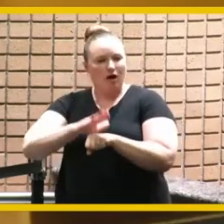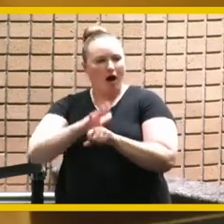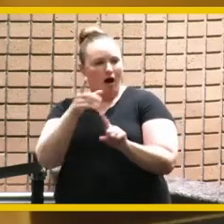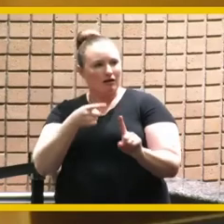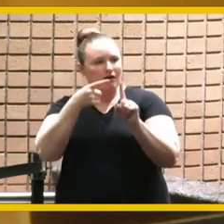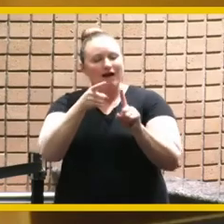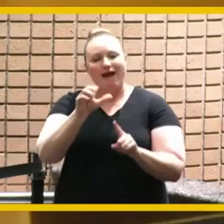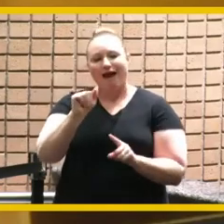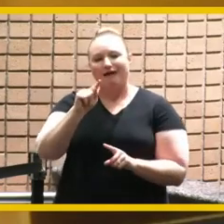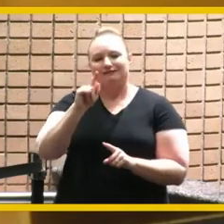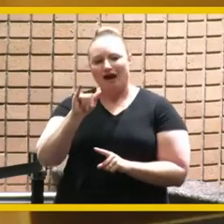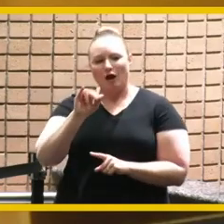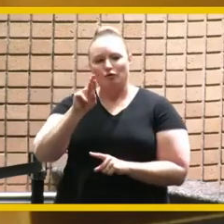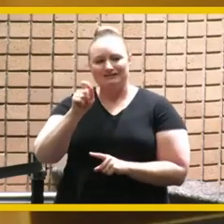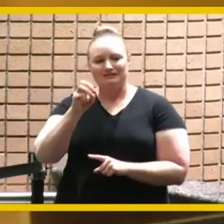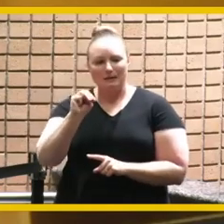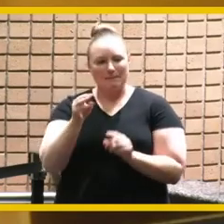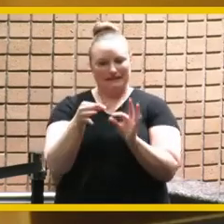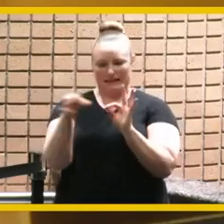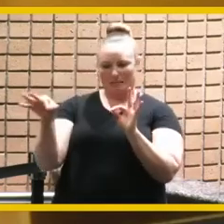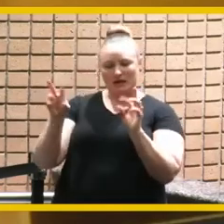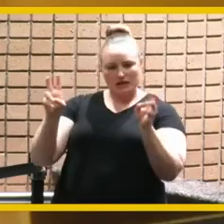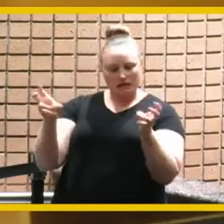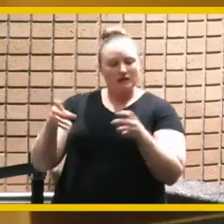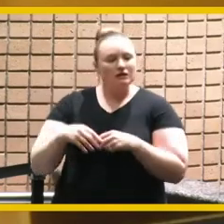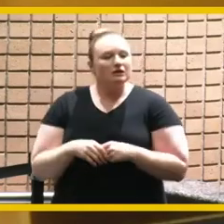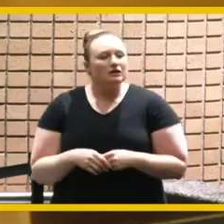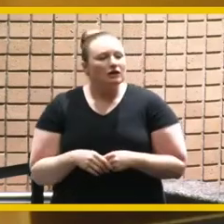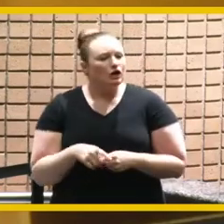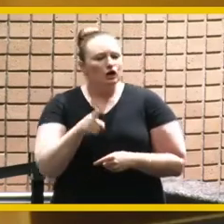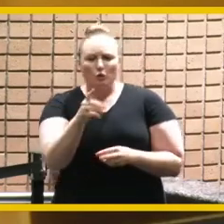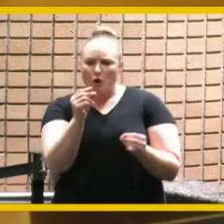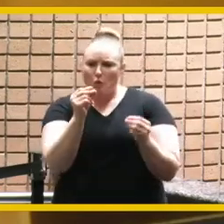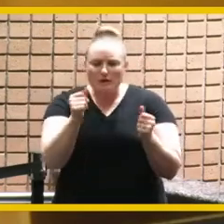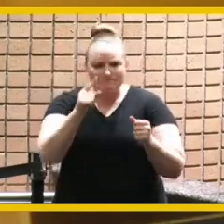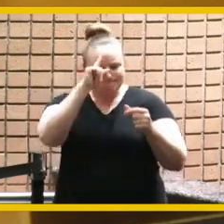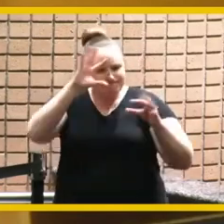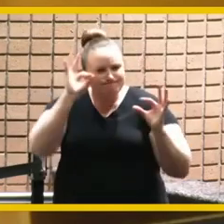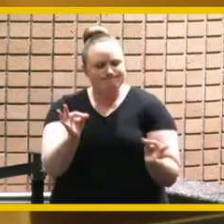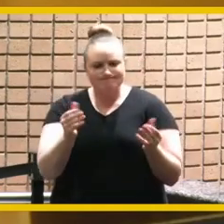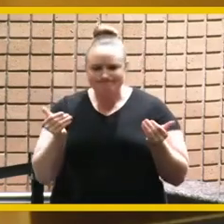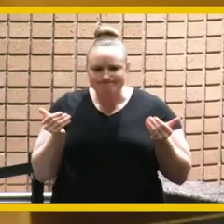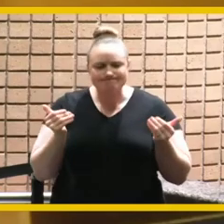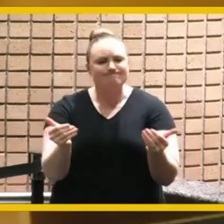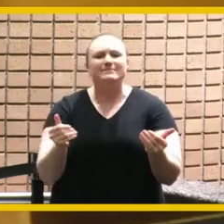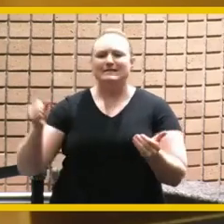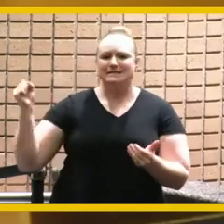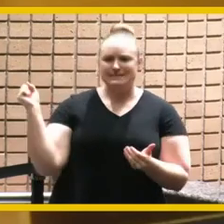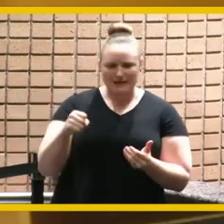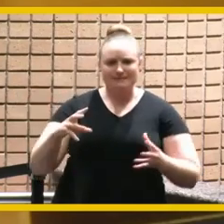the idea came up out of the forum you were quick decisive jumped on it and said yes let's do it